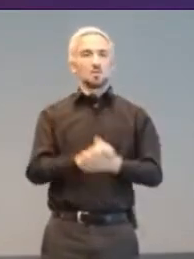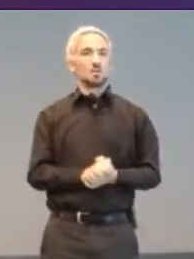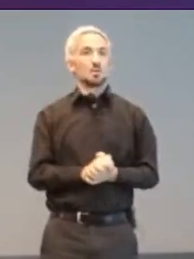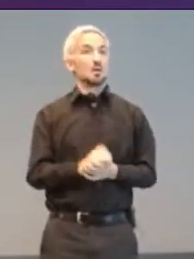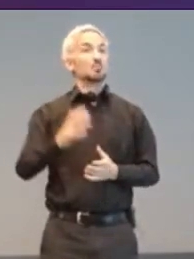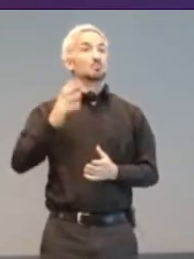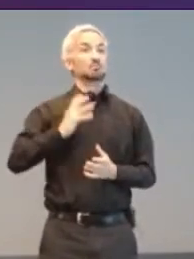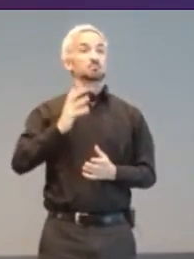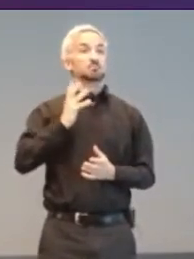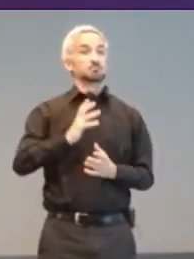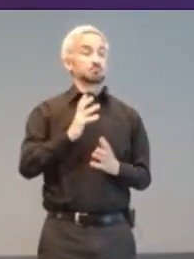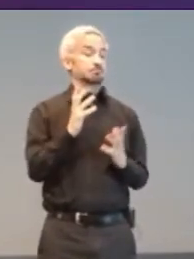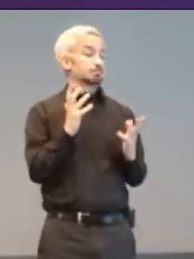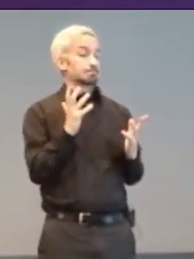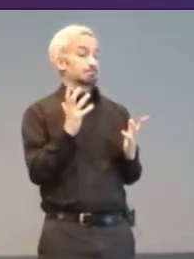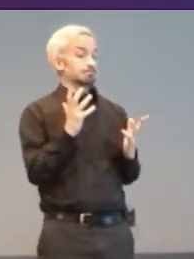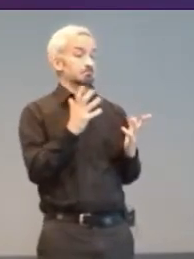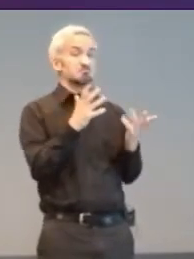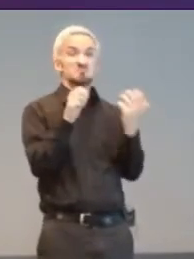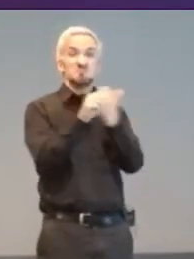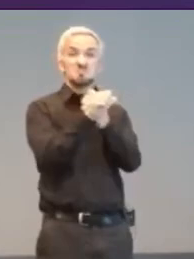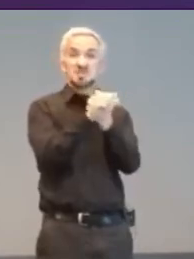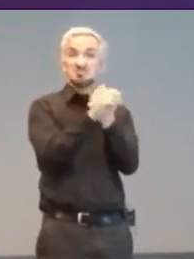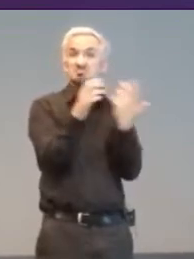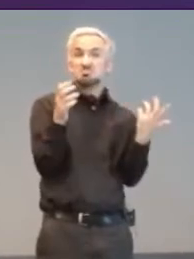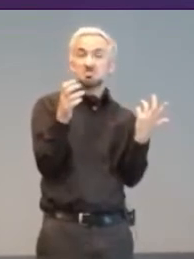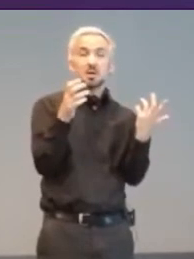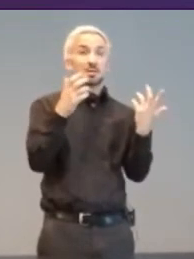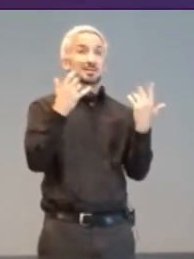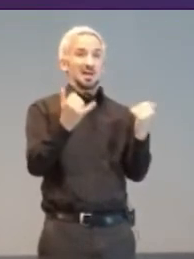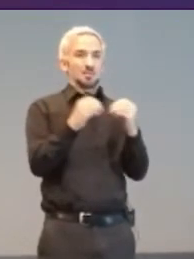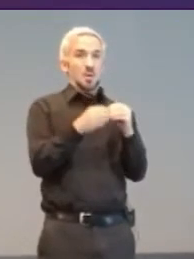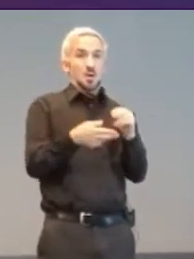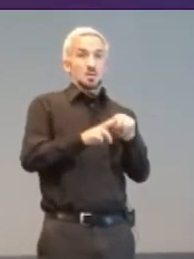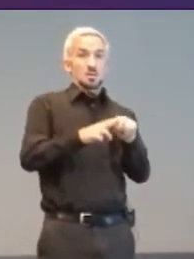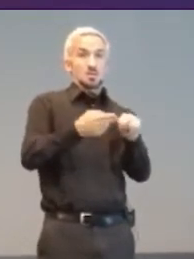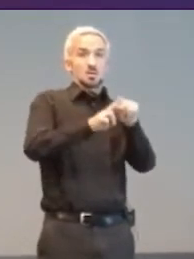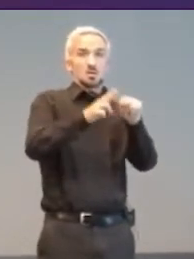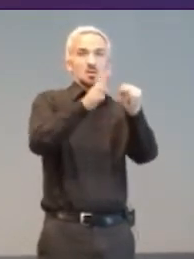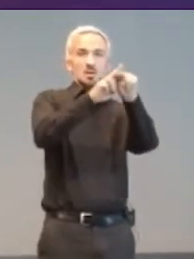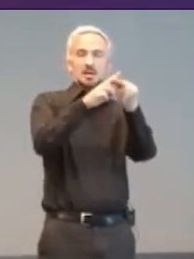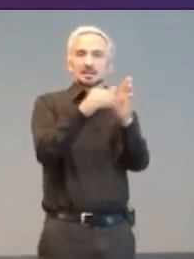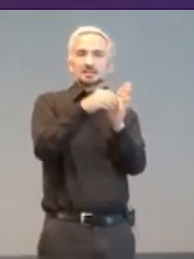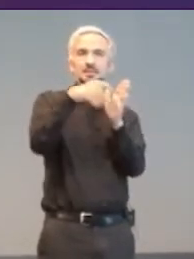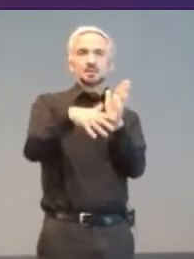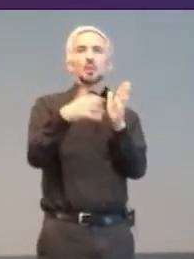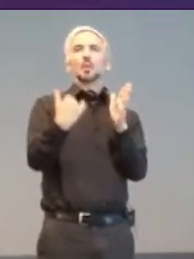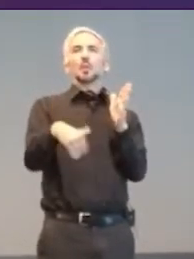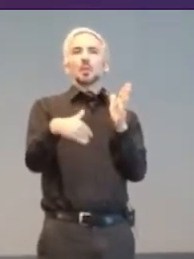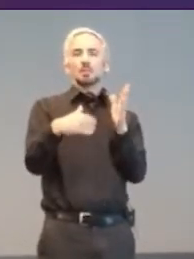a risk. When it becomes expensive and needing specialised equipment, it is.